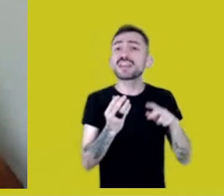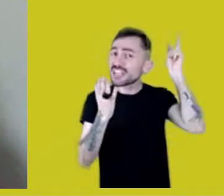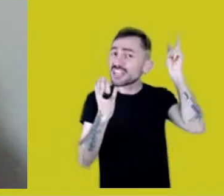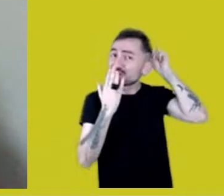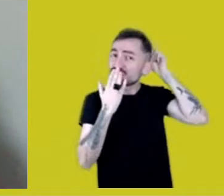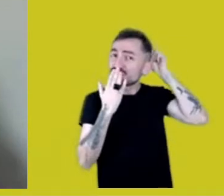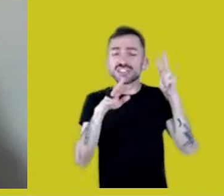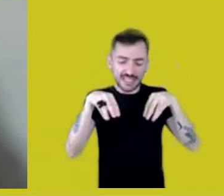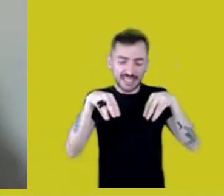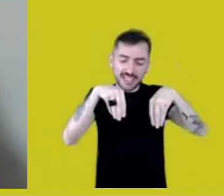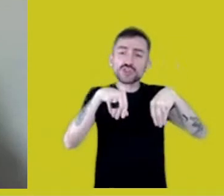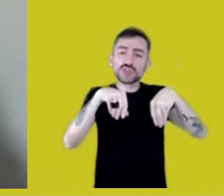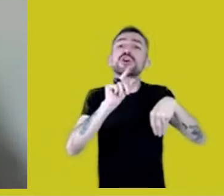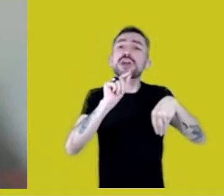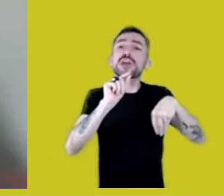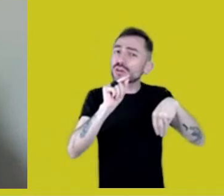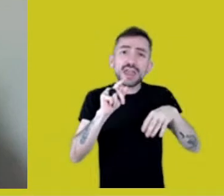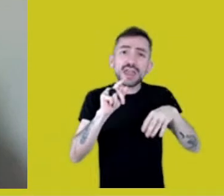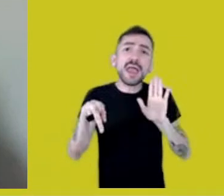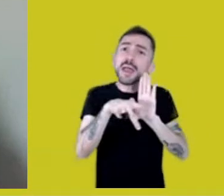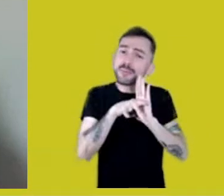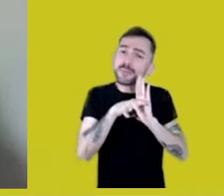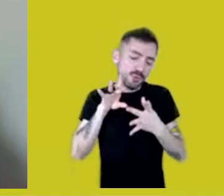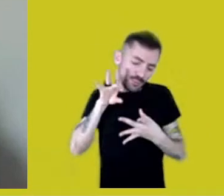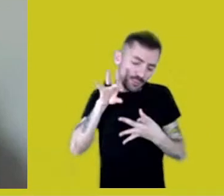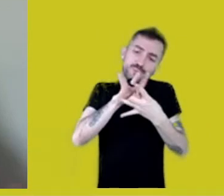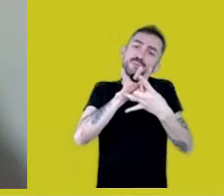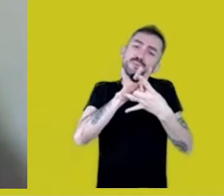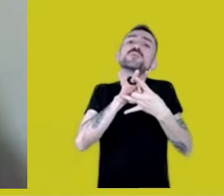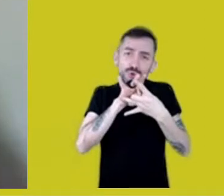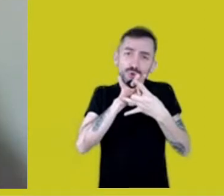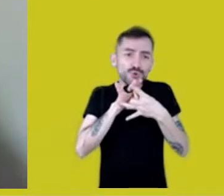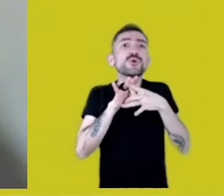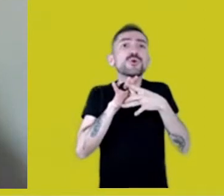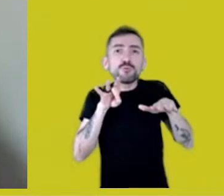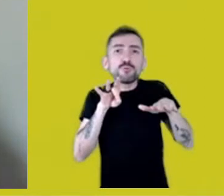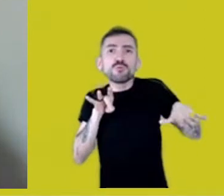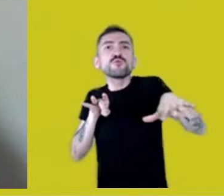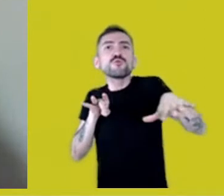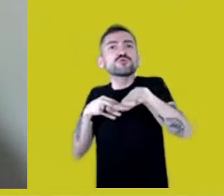the state of inhabiting the world, the way to be in the world?